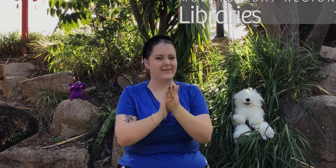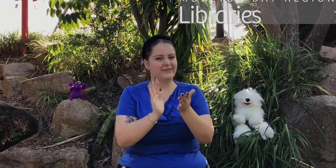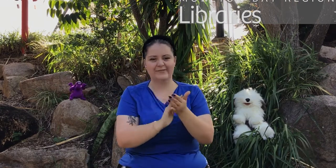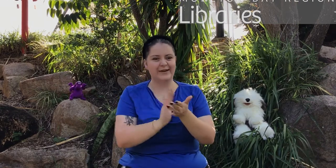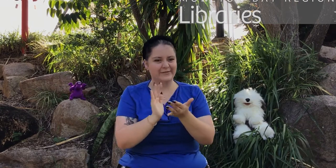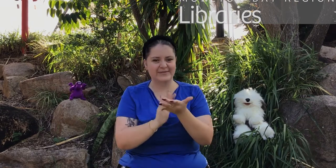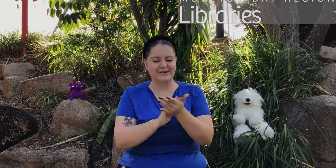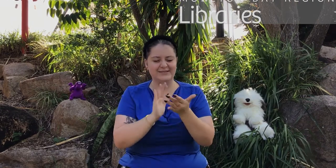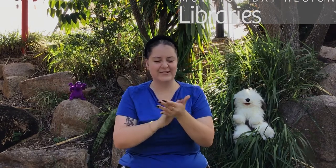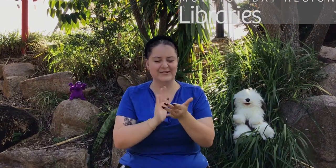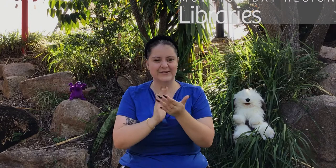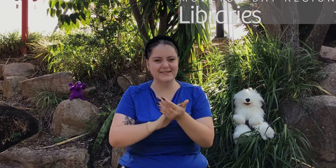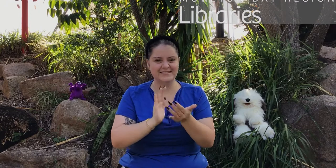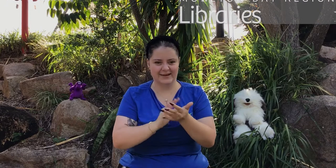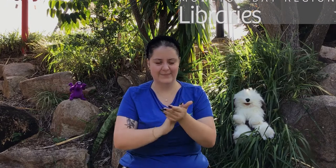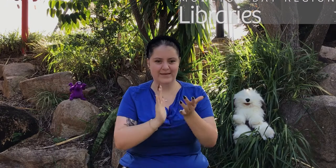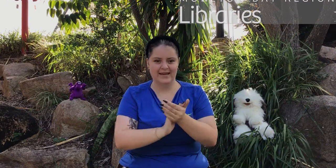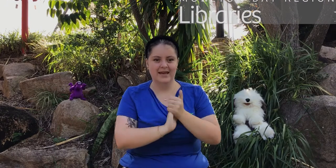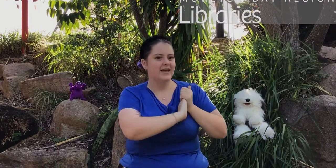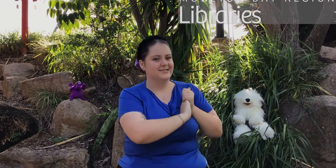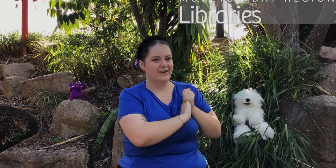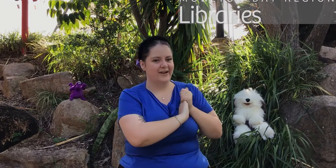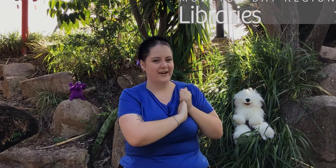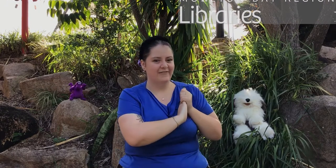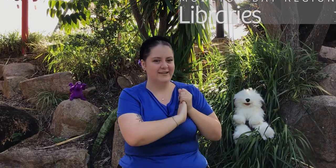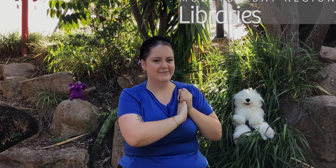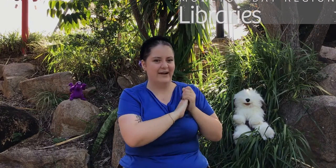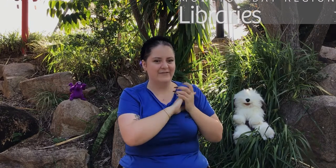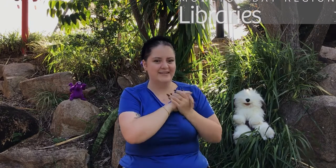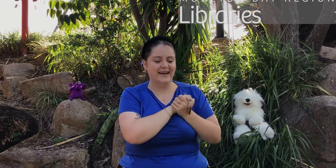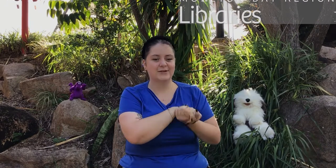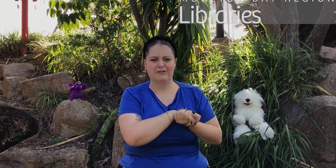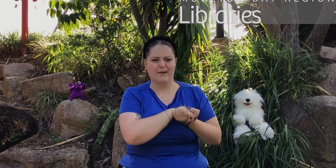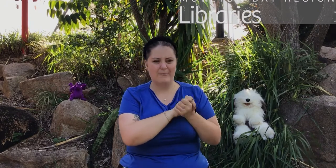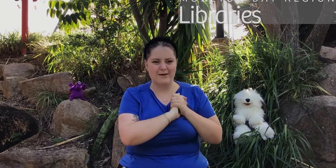you a round of applause, you're awesome! So our very first rhyme for today is going to be baby